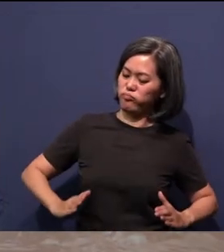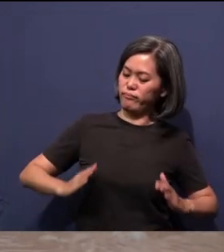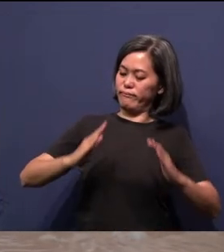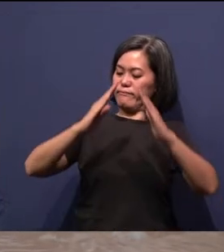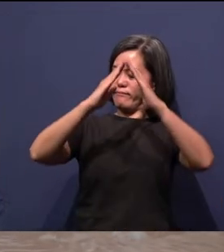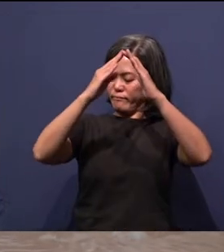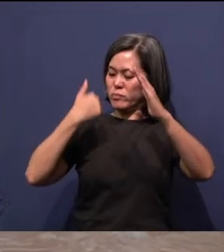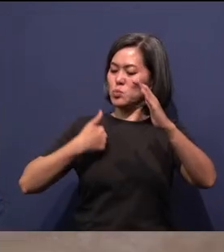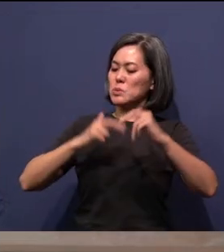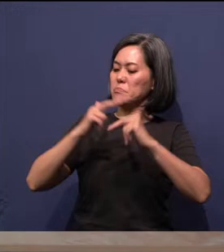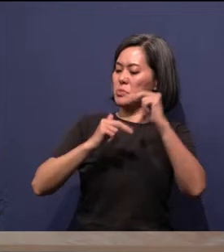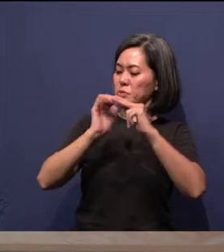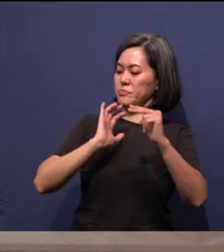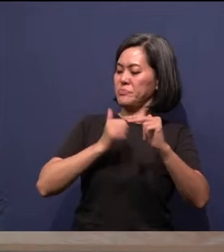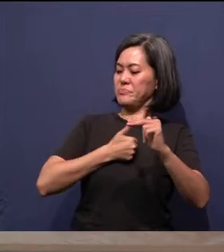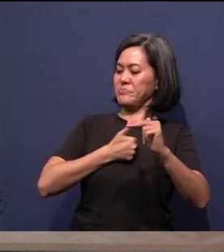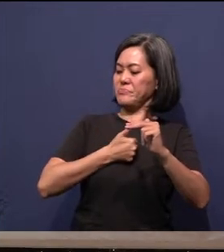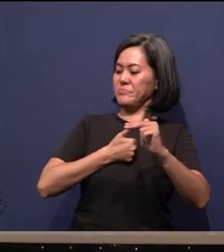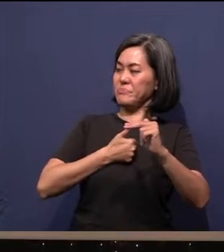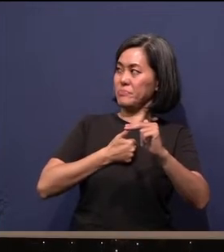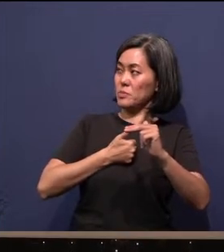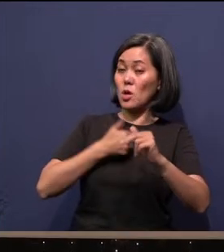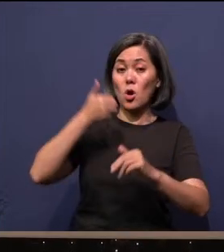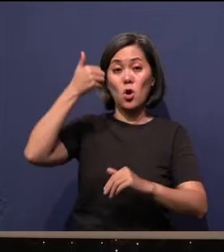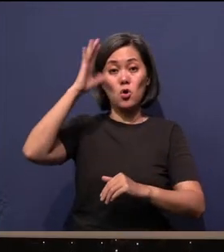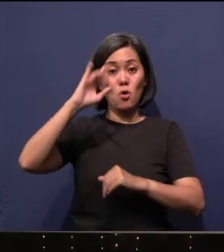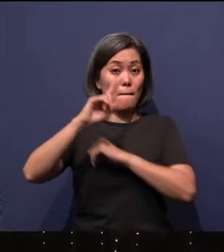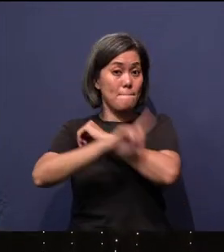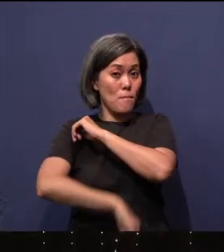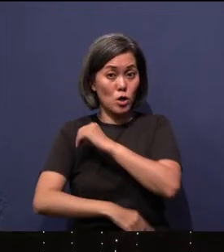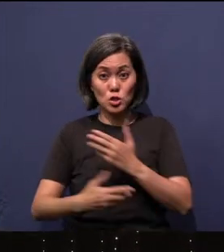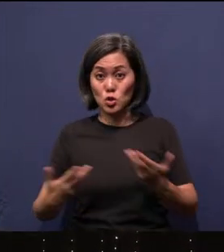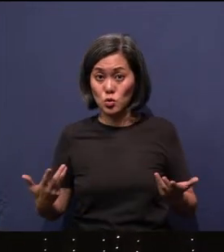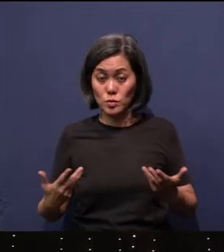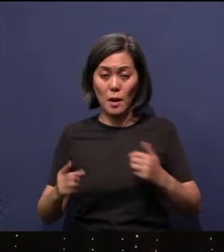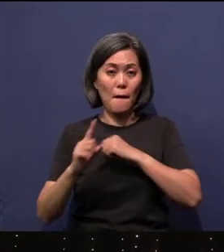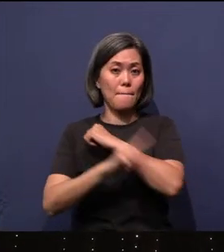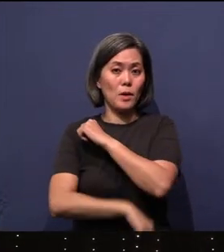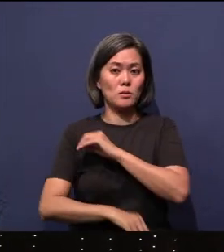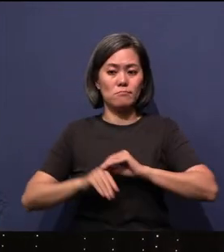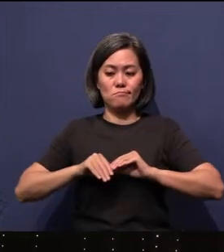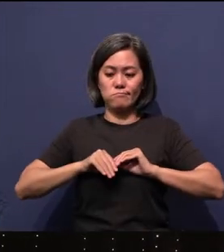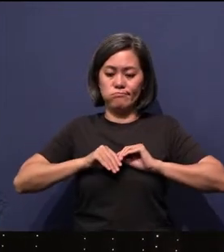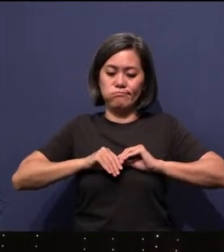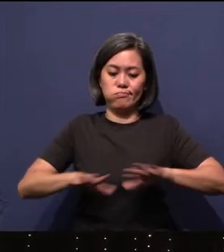build this for ourselves.” And God caused that punishment. And that punishment is you will be broken out